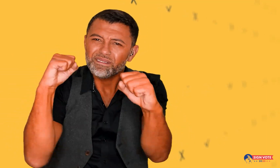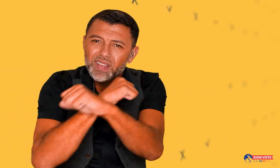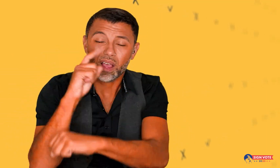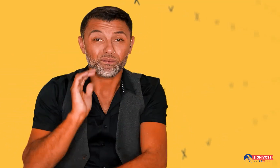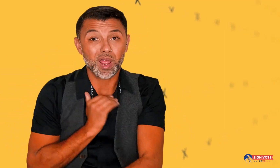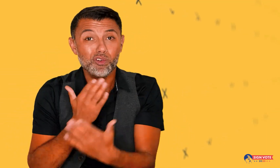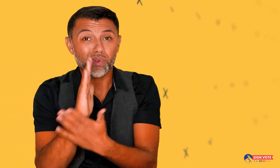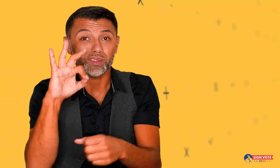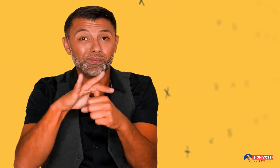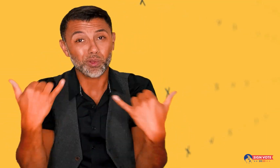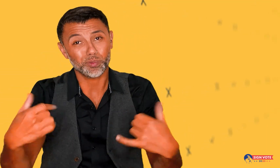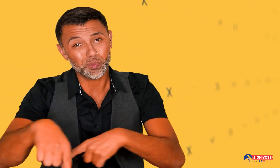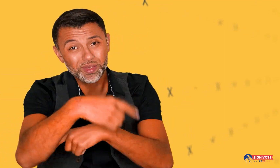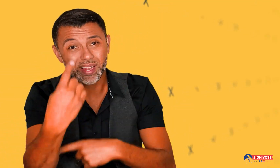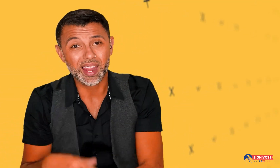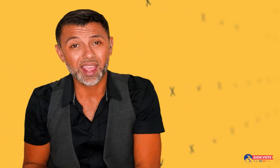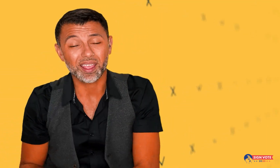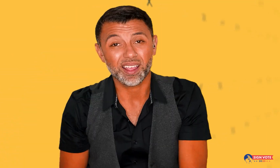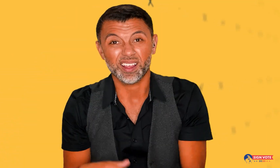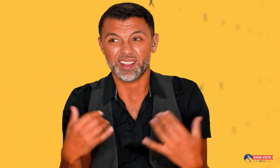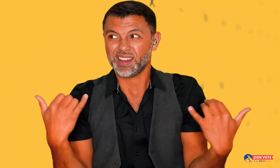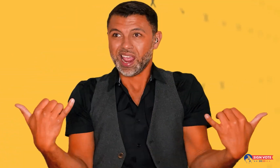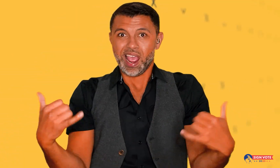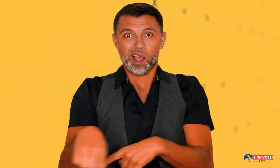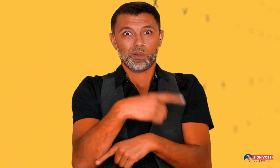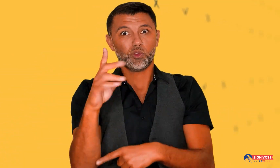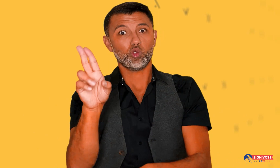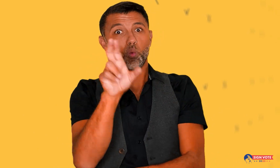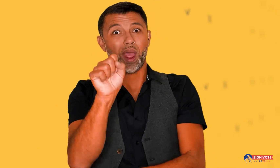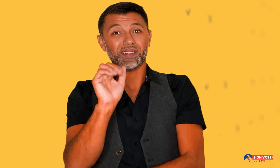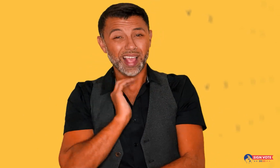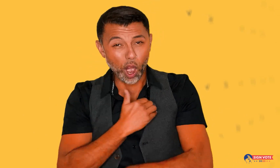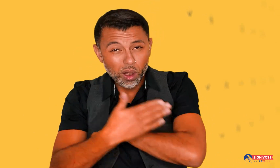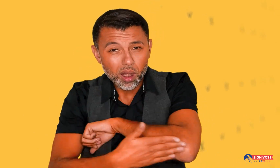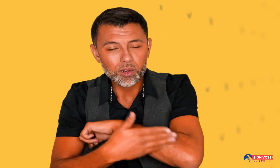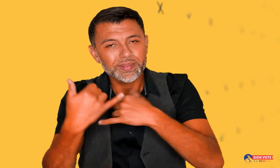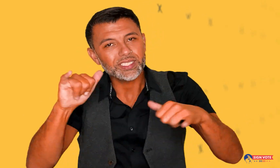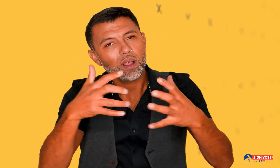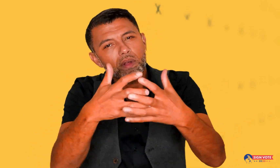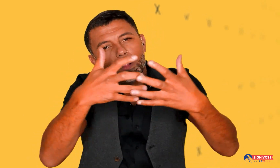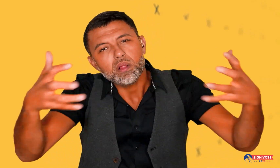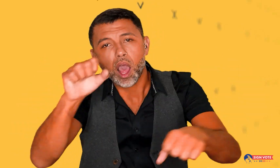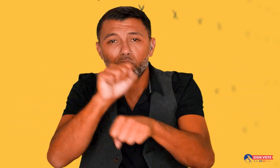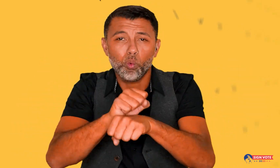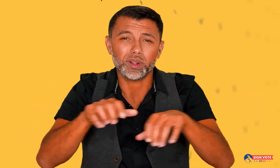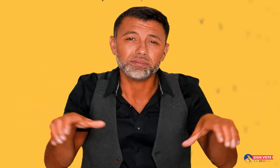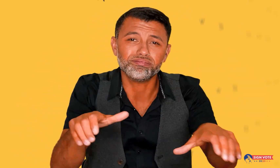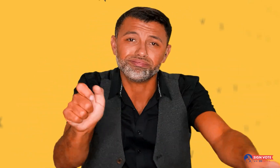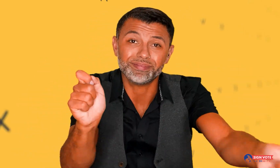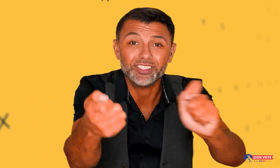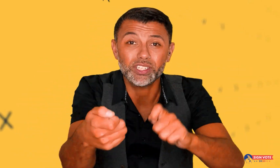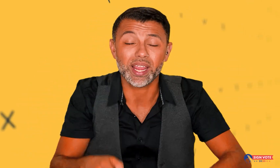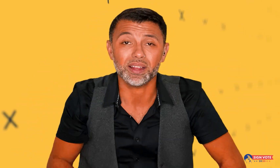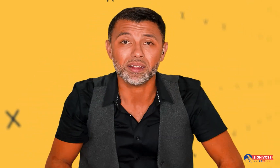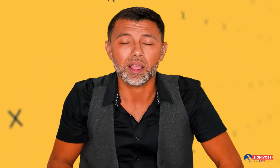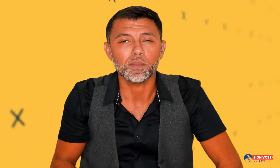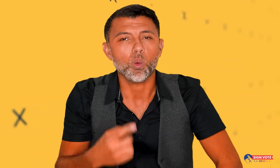have fought for our right to vote today. Right now, our country has a lot of work left to do.